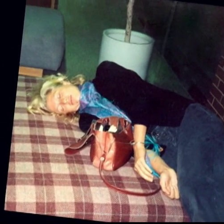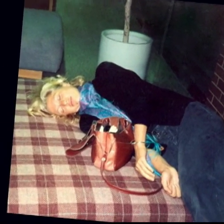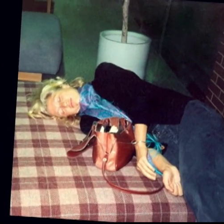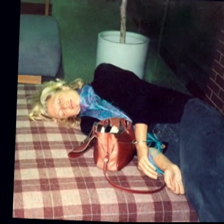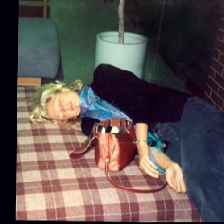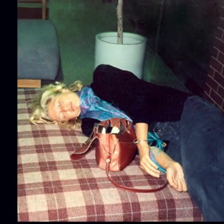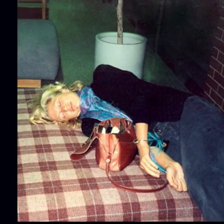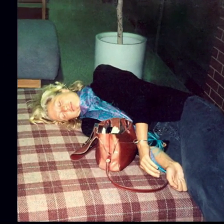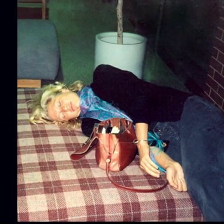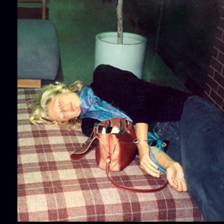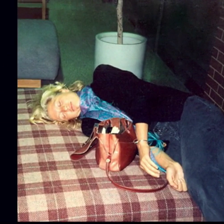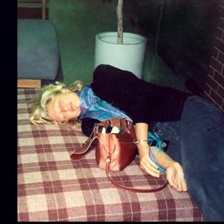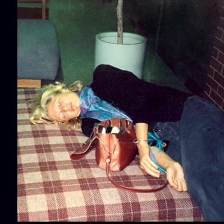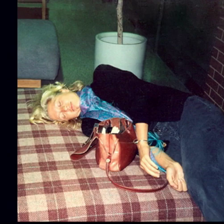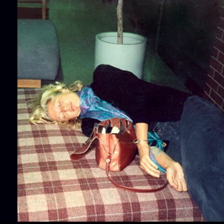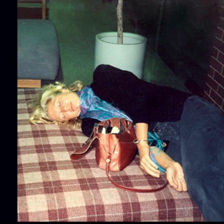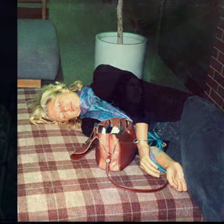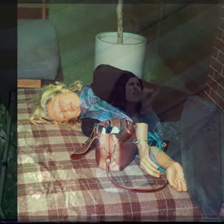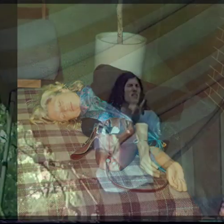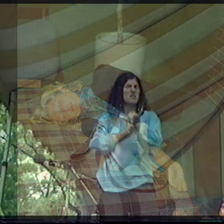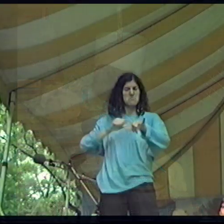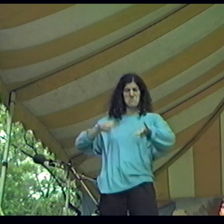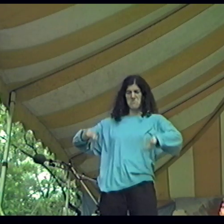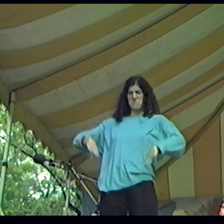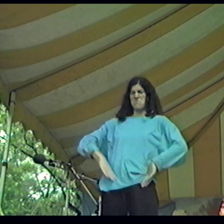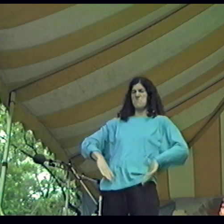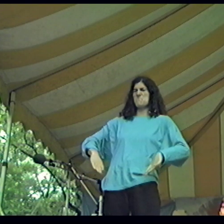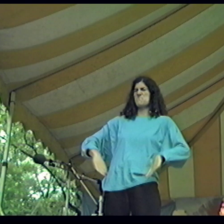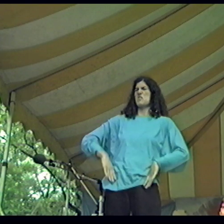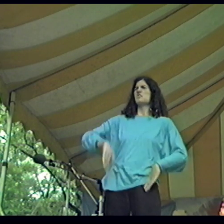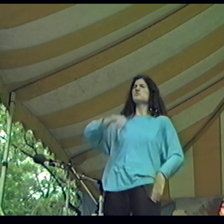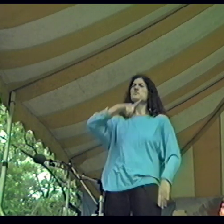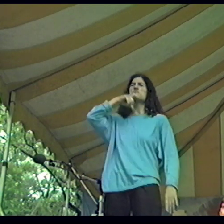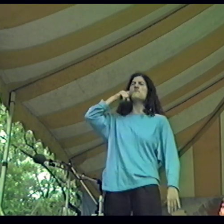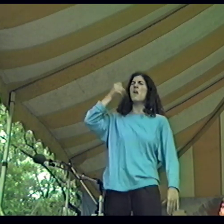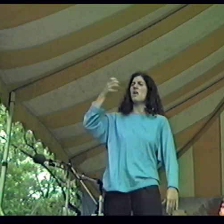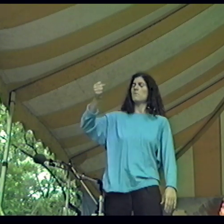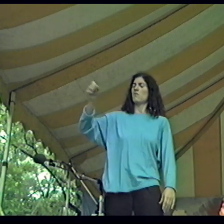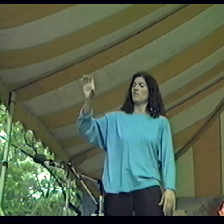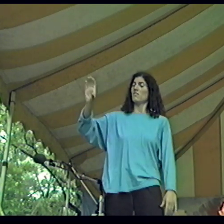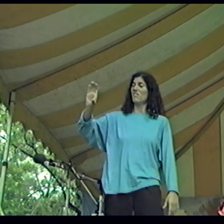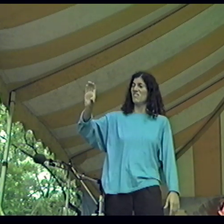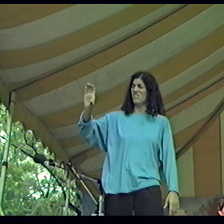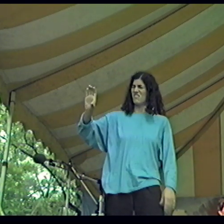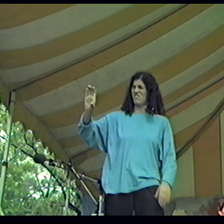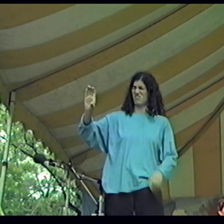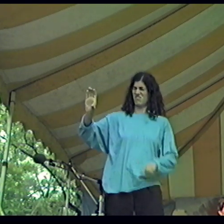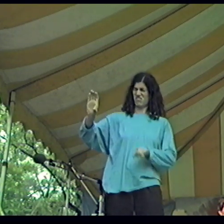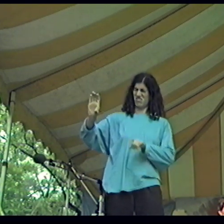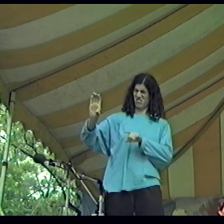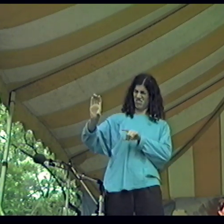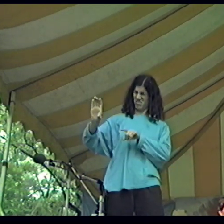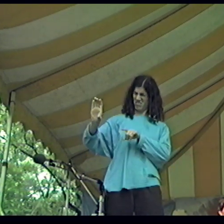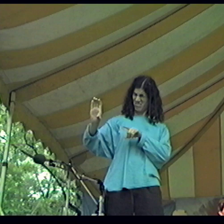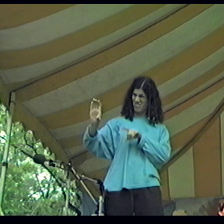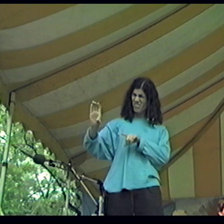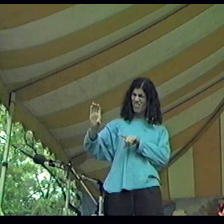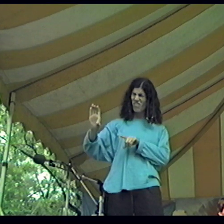We would get together and the interpreter would spend an hour with the poet, just going over, what does this line mean? What does this line mean?